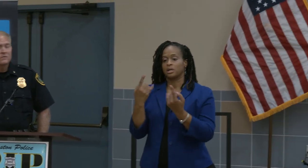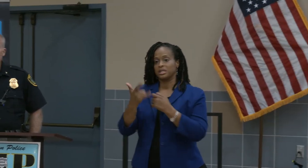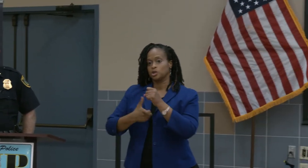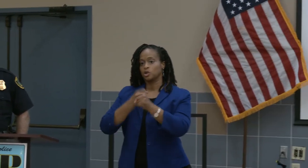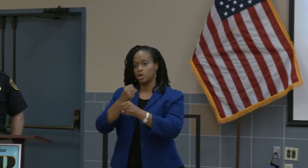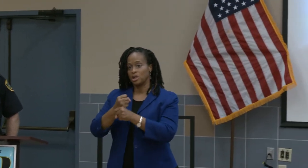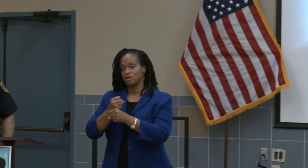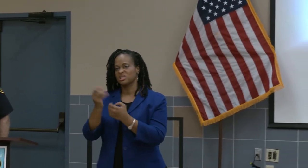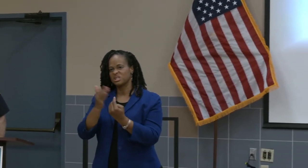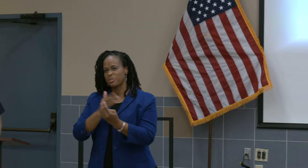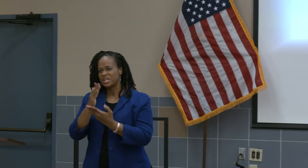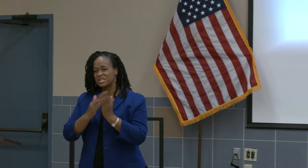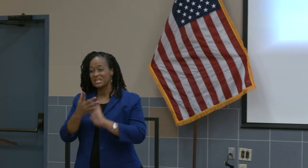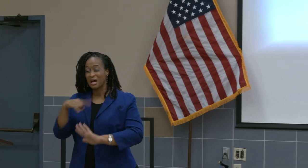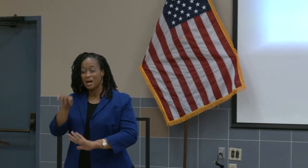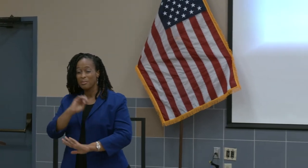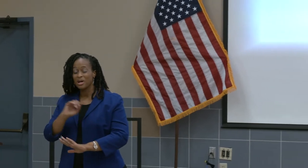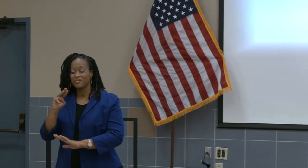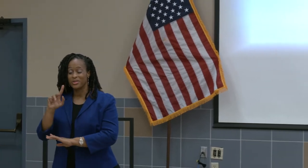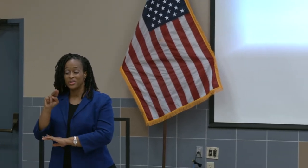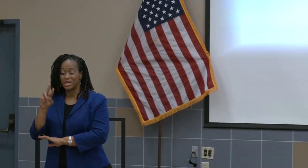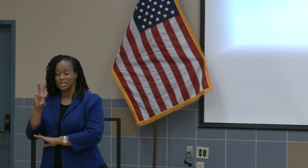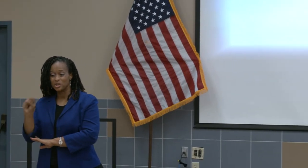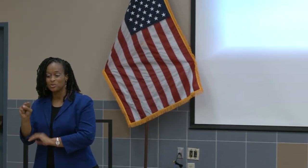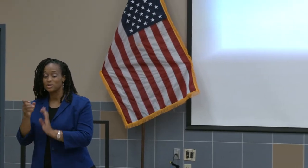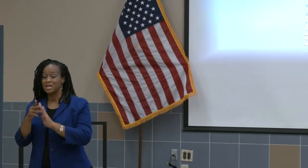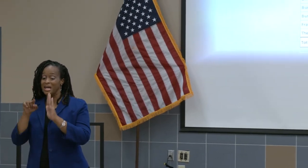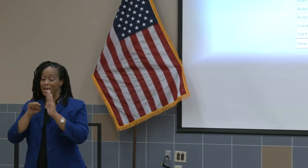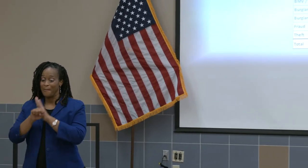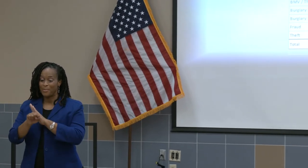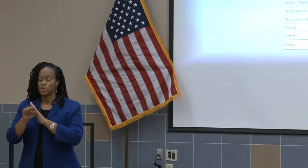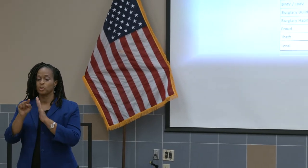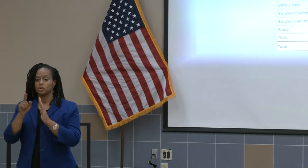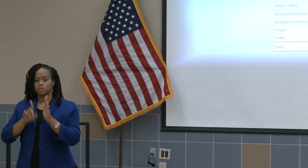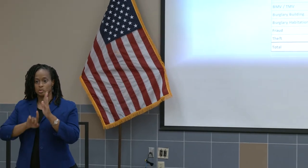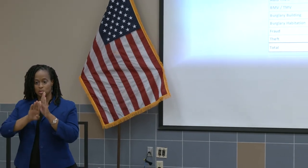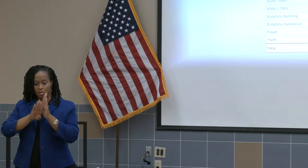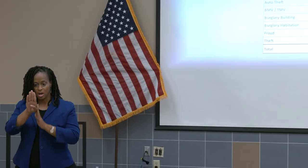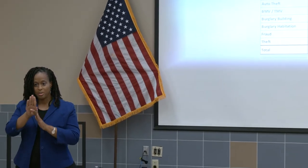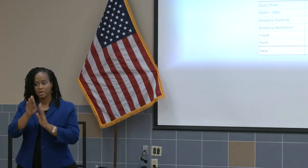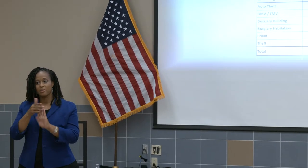Despite some of the press coverage, murders are up, but majority of our violent crimes are down.